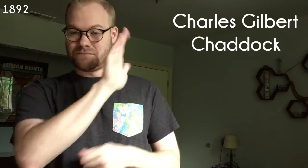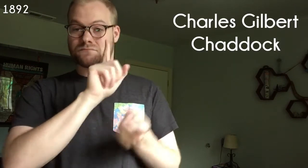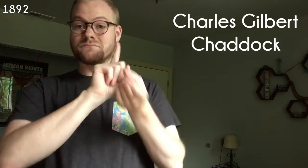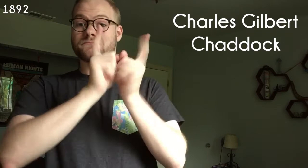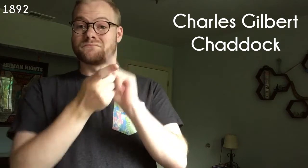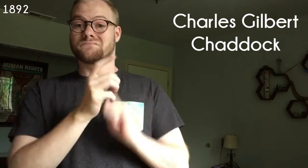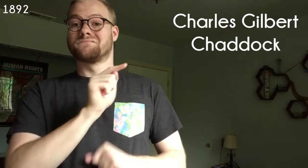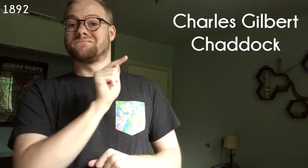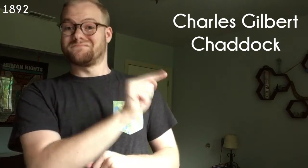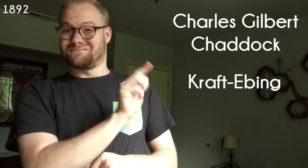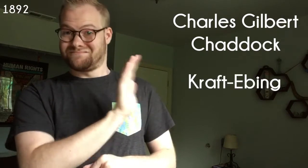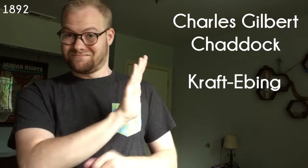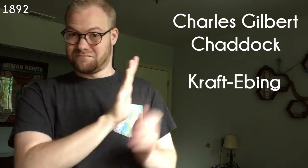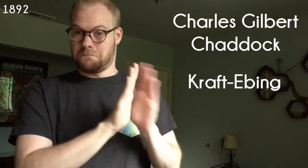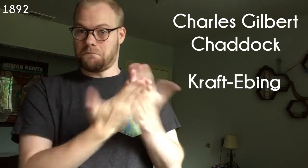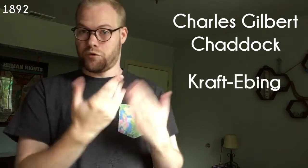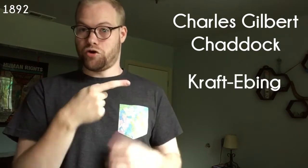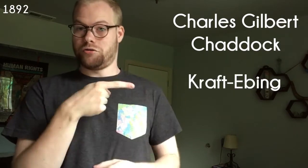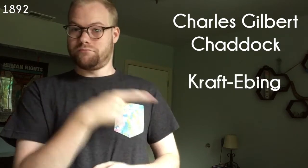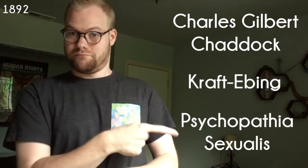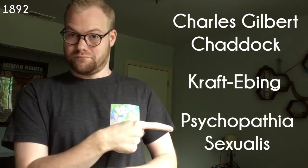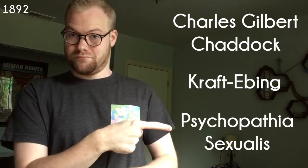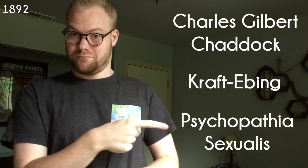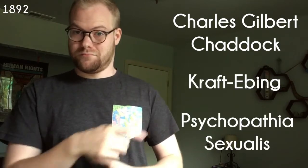translation of Kraft-Ebing's Psychopathia Sexualis.